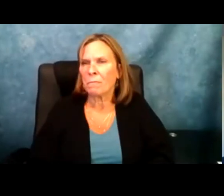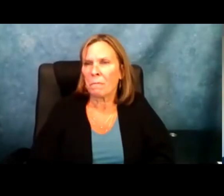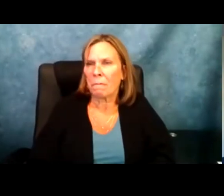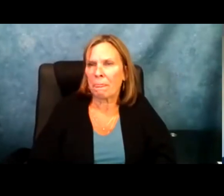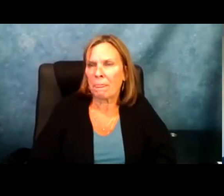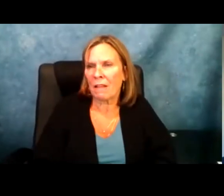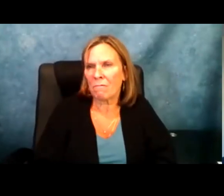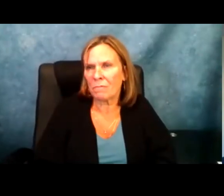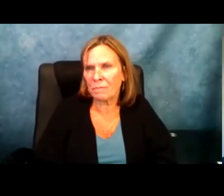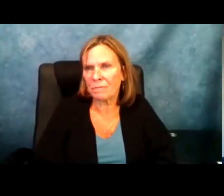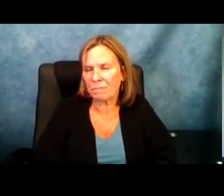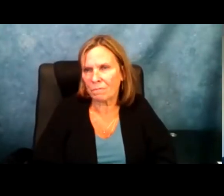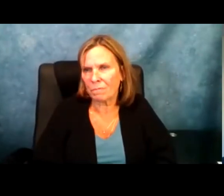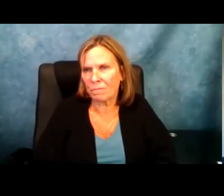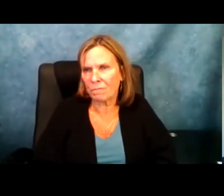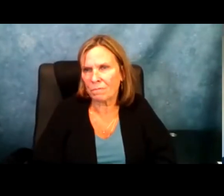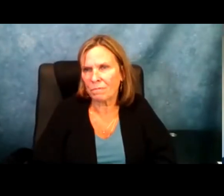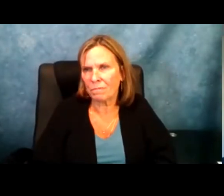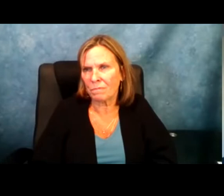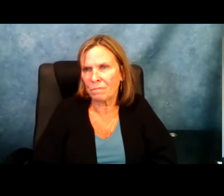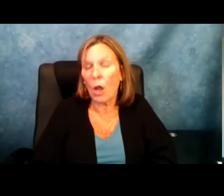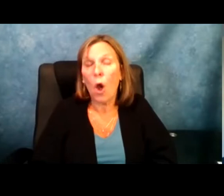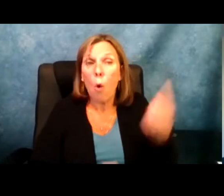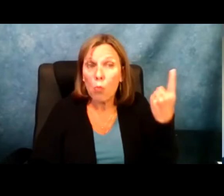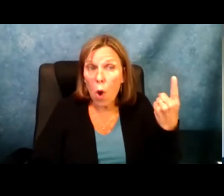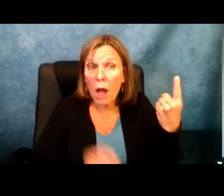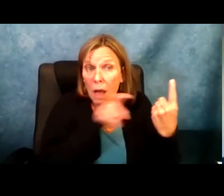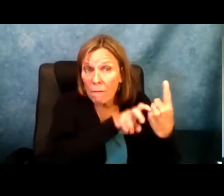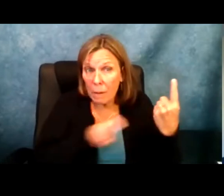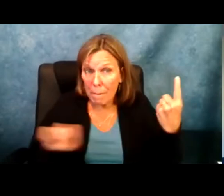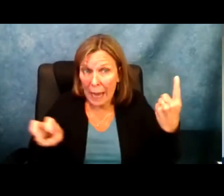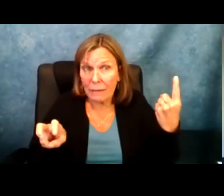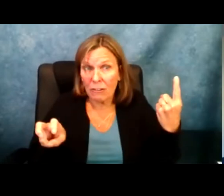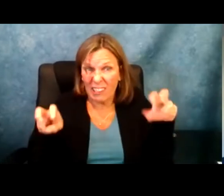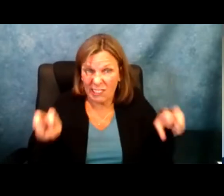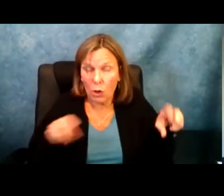I said already. Without further